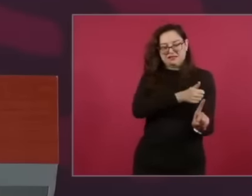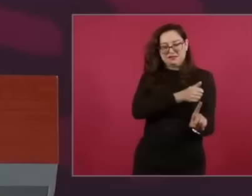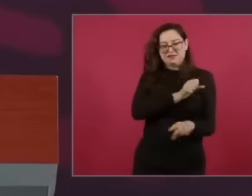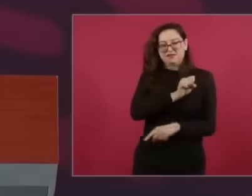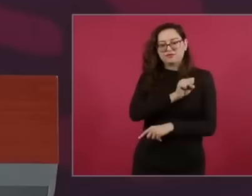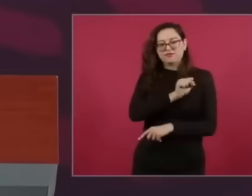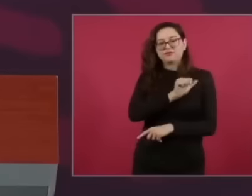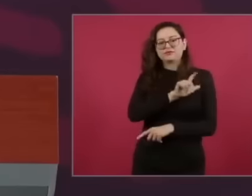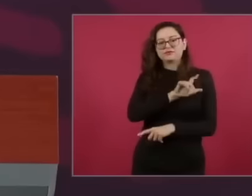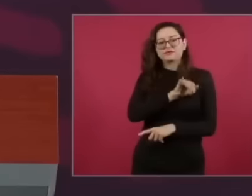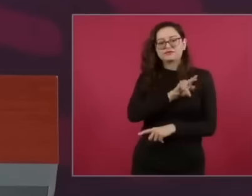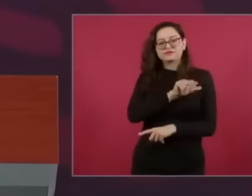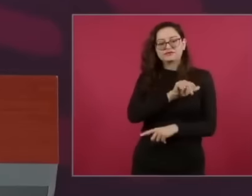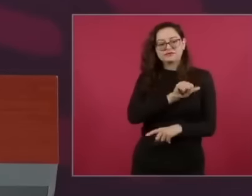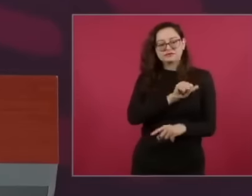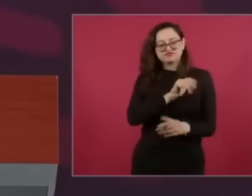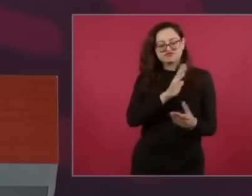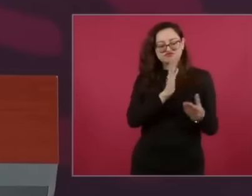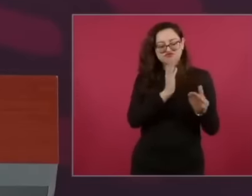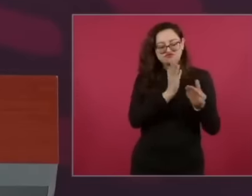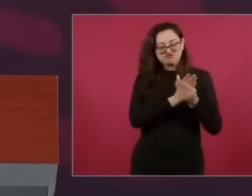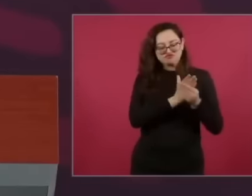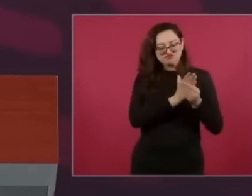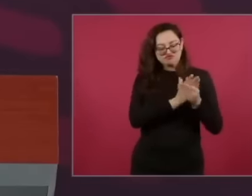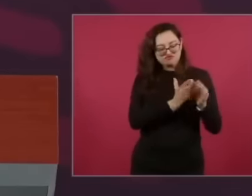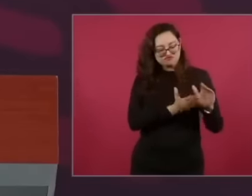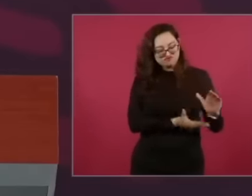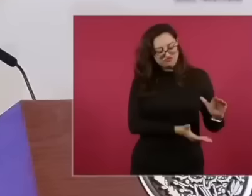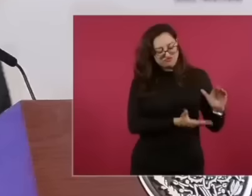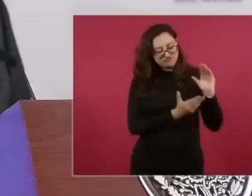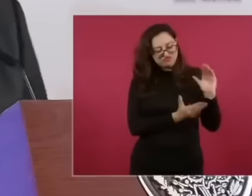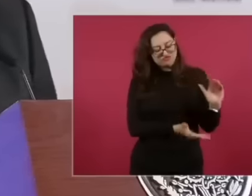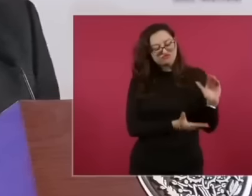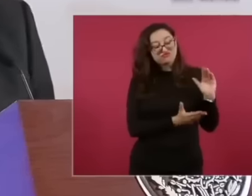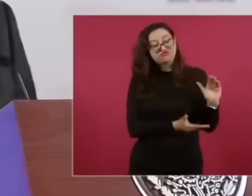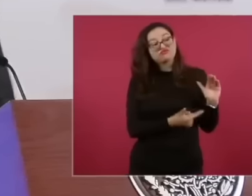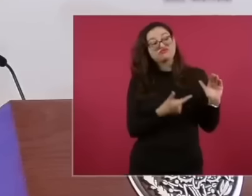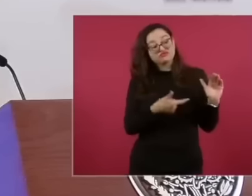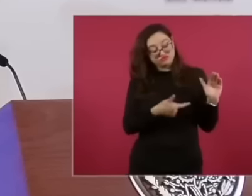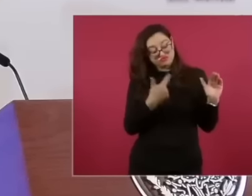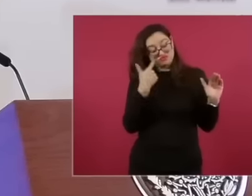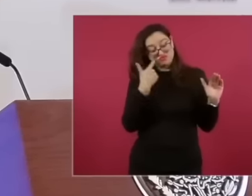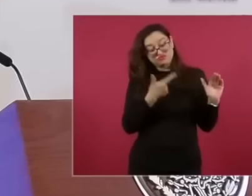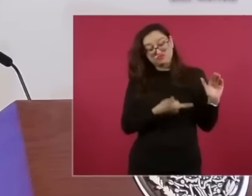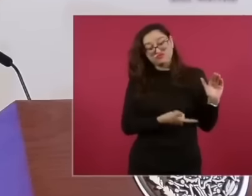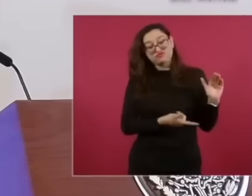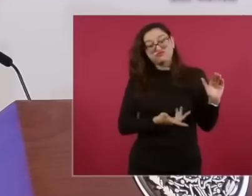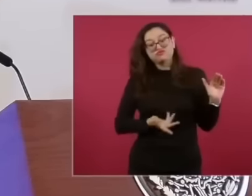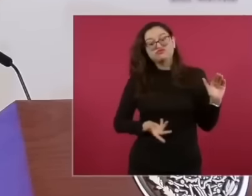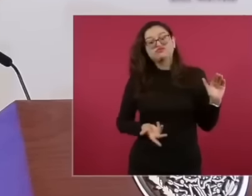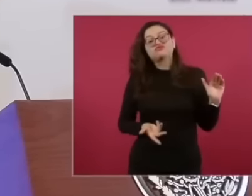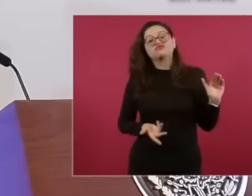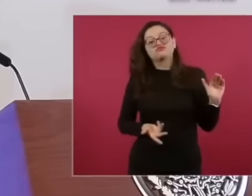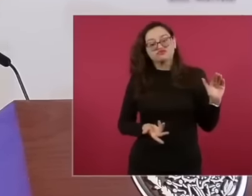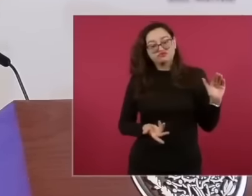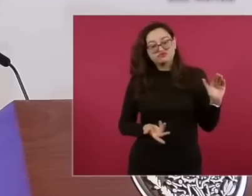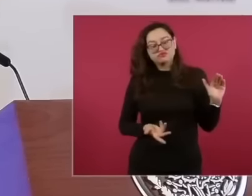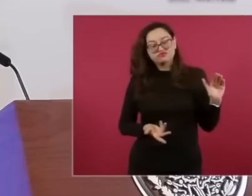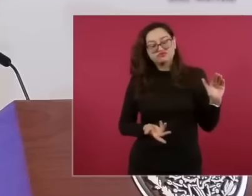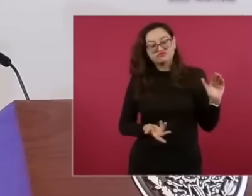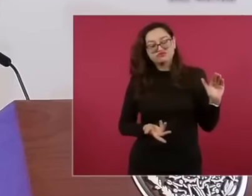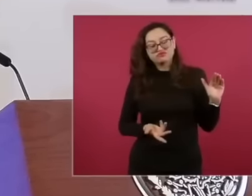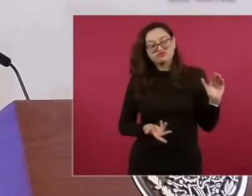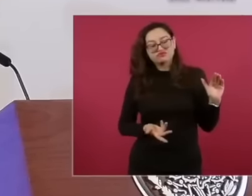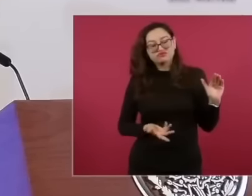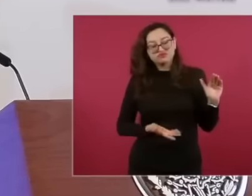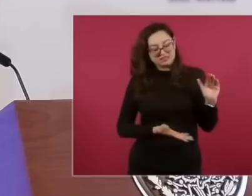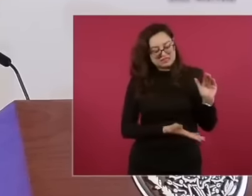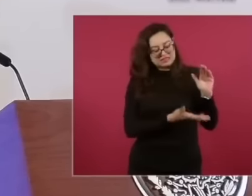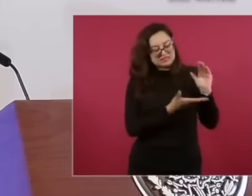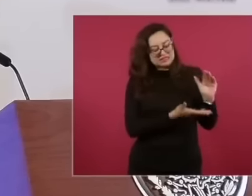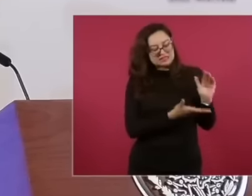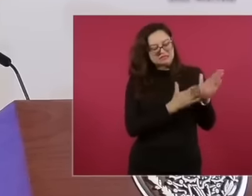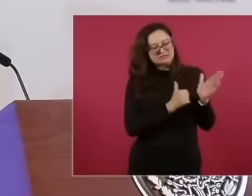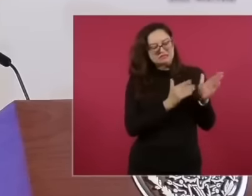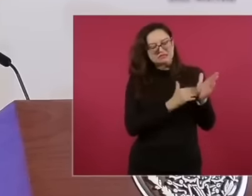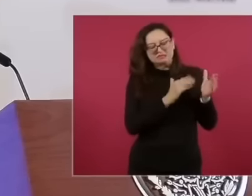big with the